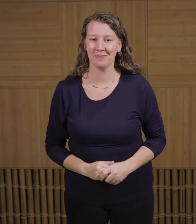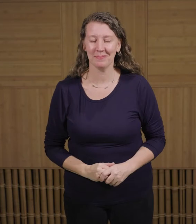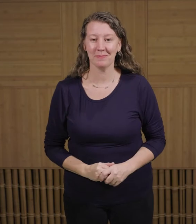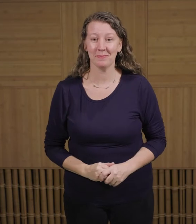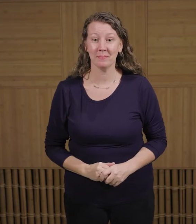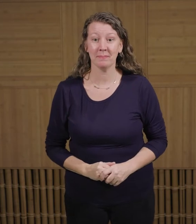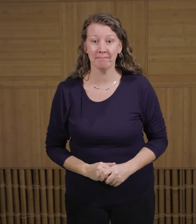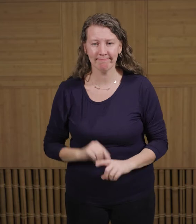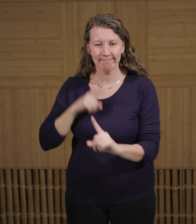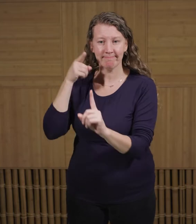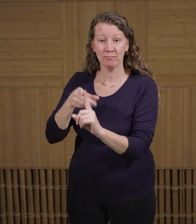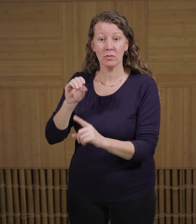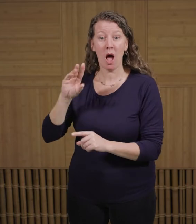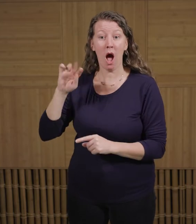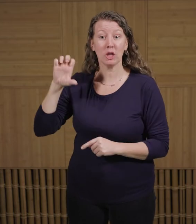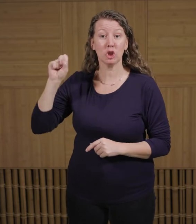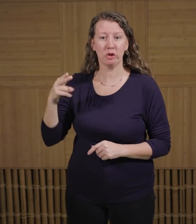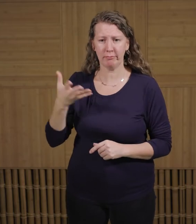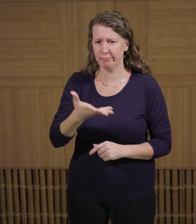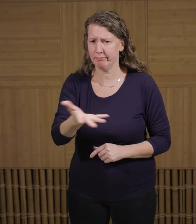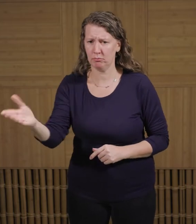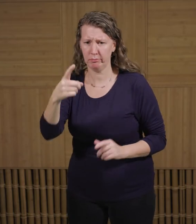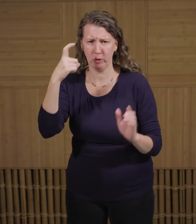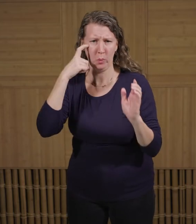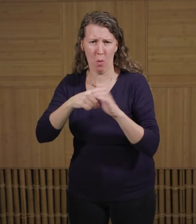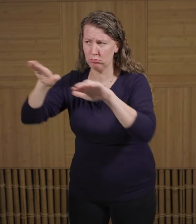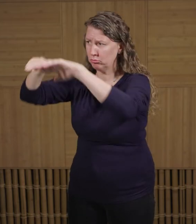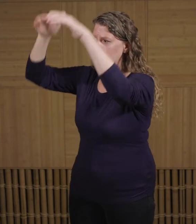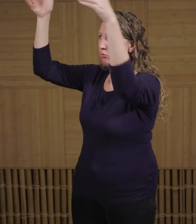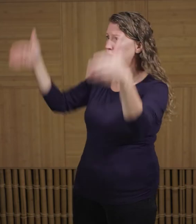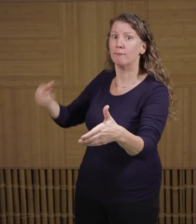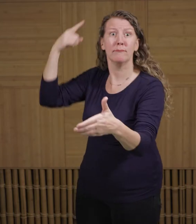Specifically, for the ostriches to the left of the habitat, you'll see a shed-size building.